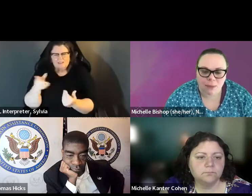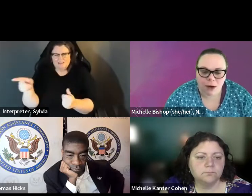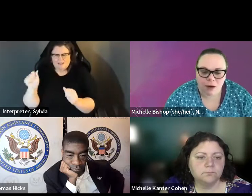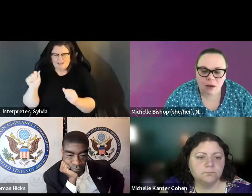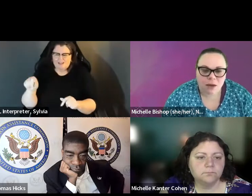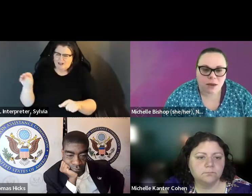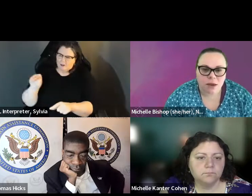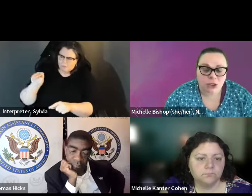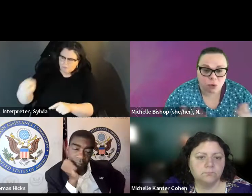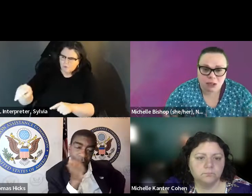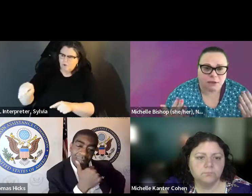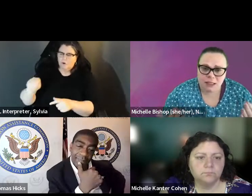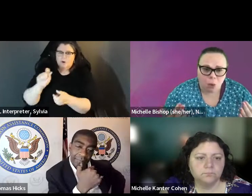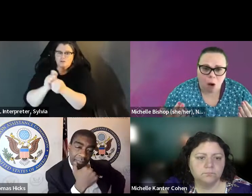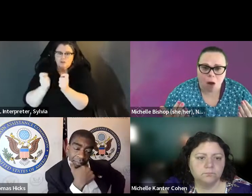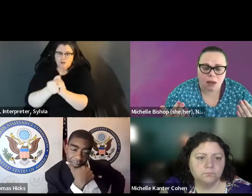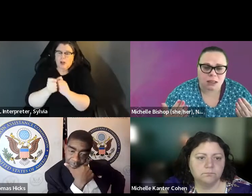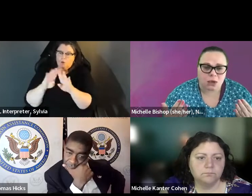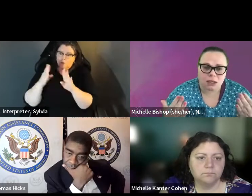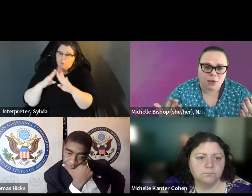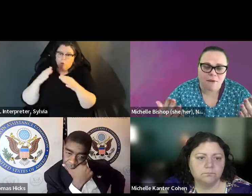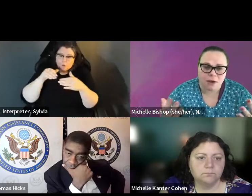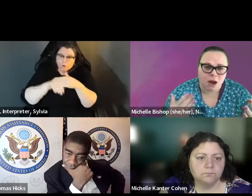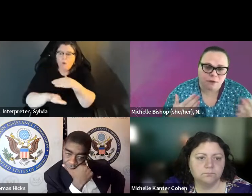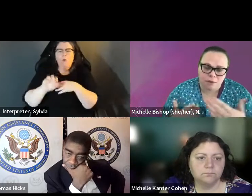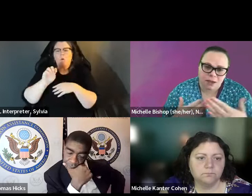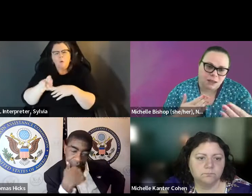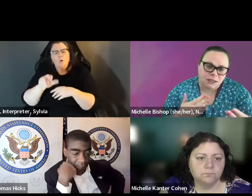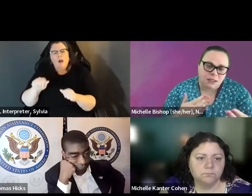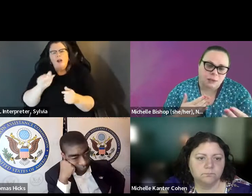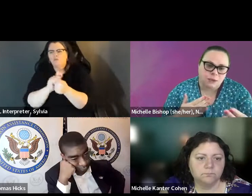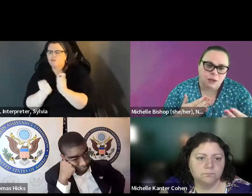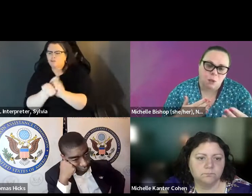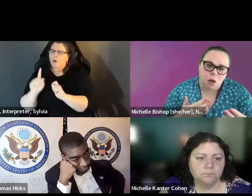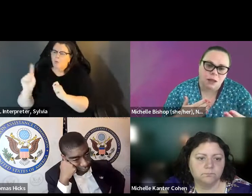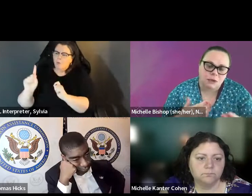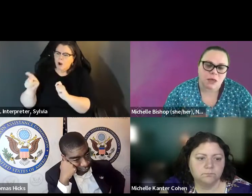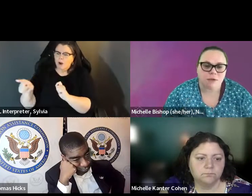and not the voter themselves. And it's easy to fix. Right? so that is a federally protected right, and when it is a federally protected right, the elections officials have an obligation to provide it, not the voter themselves and it's easy, to fix right you create a new layout for a polling place where the screens are You create a new way out for a polling place where the